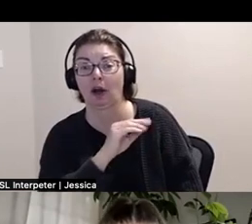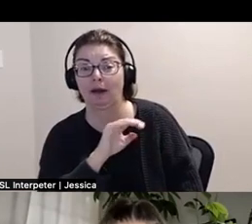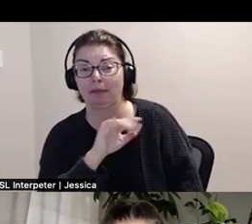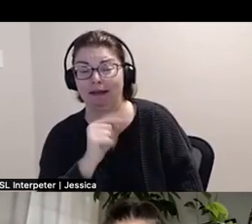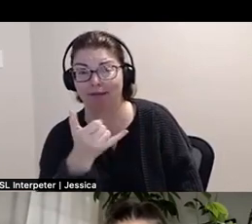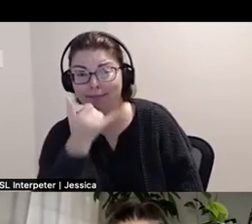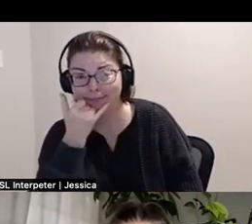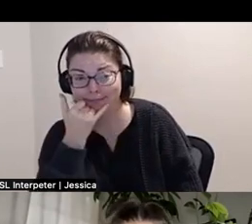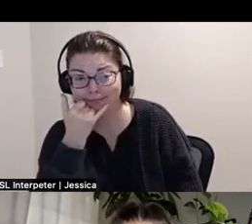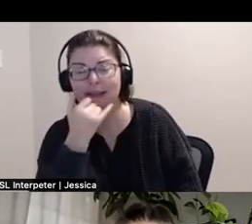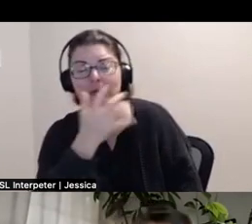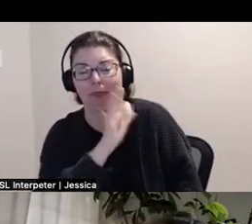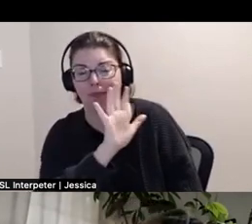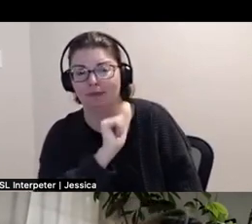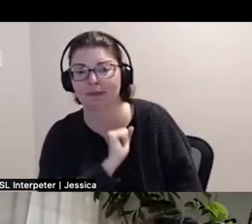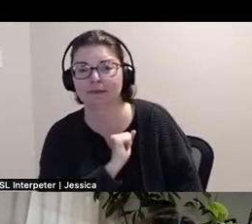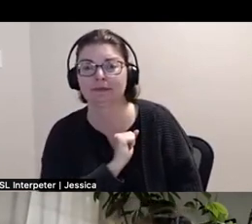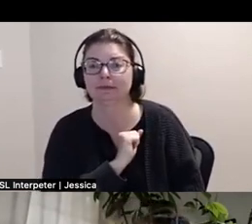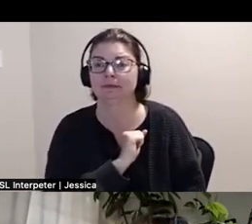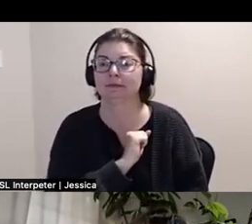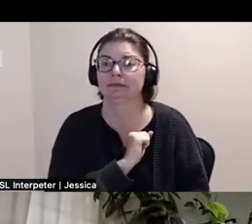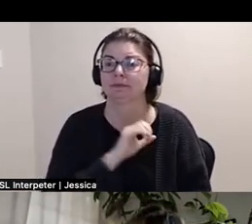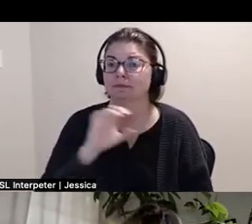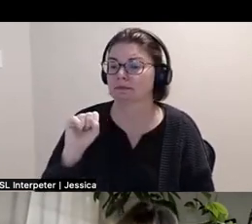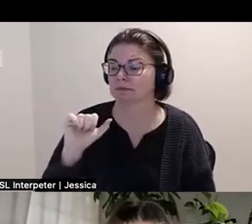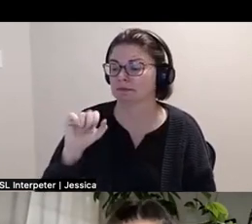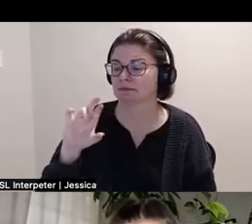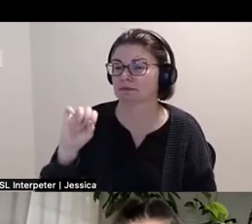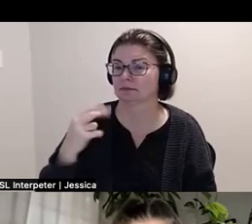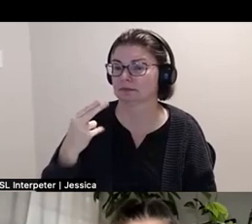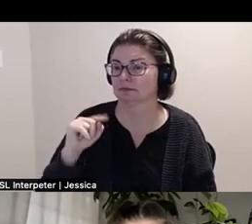But yeah, I think that maybe I will close off our conversation there.